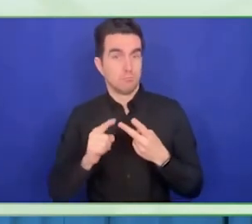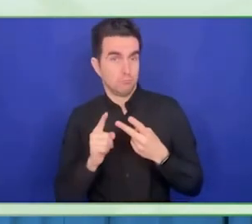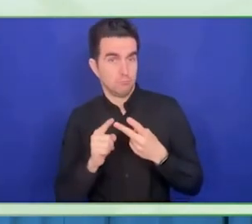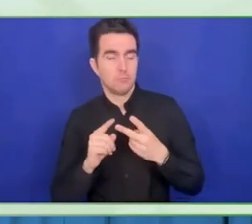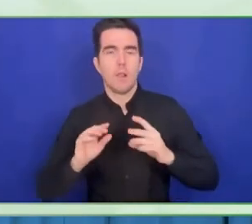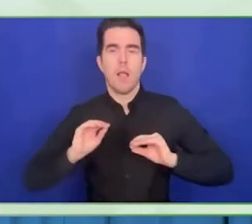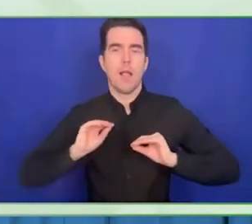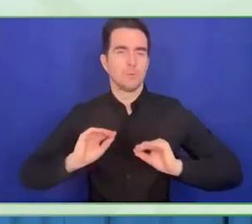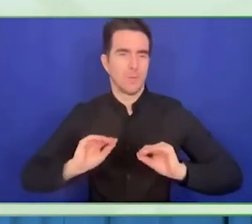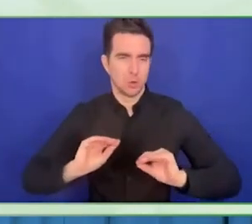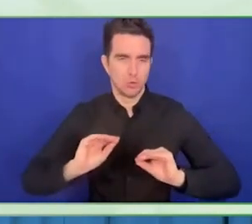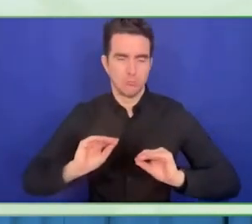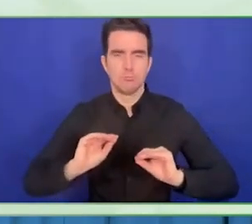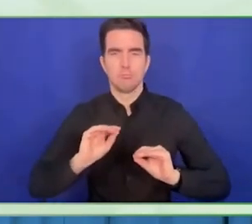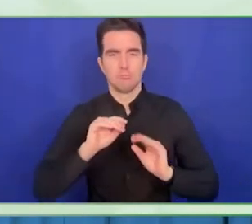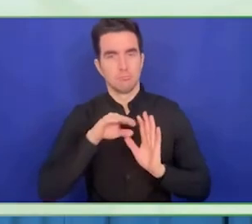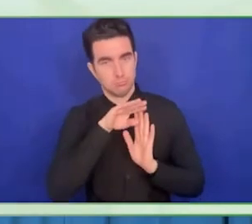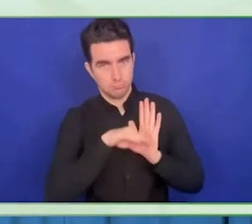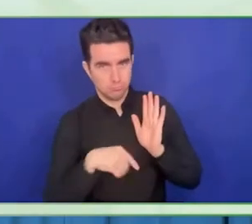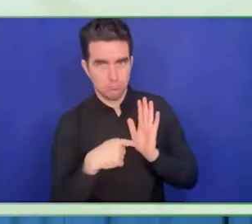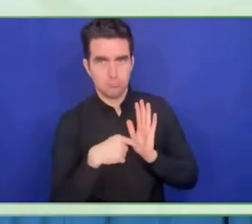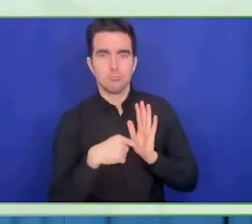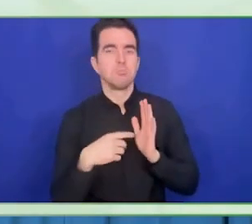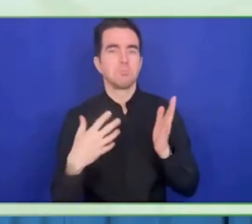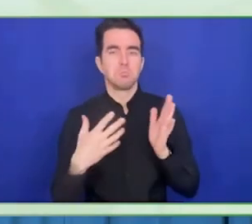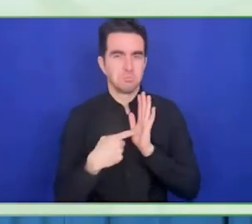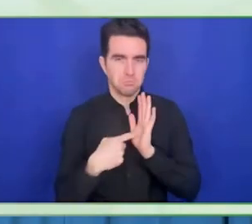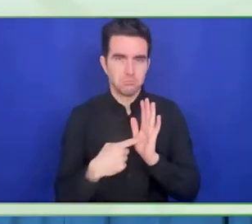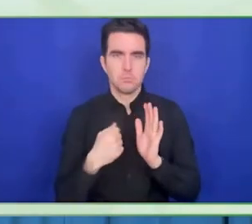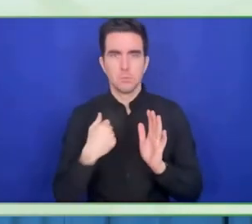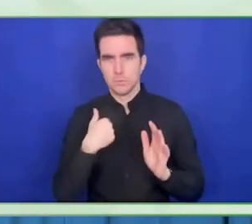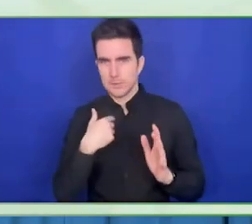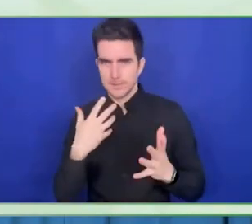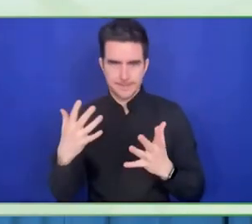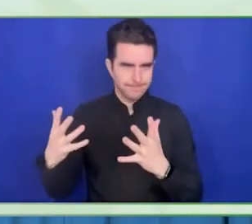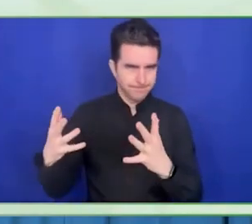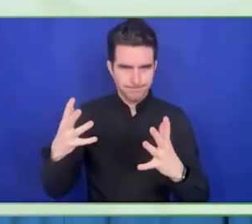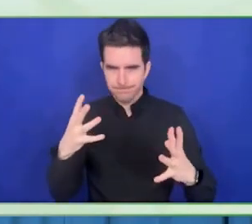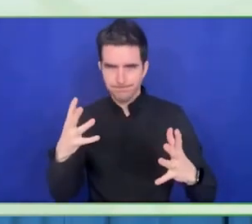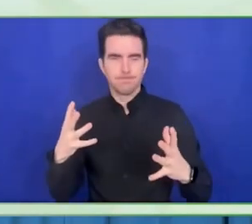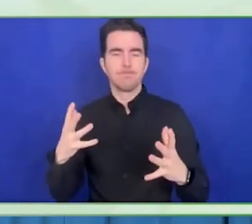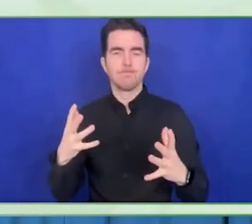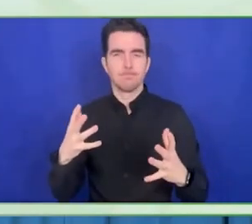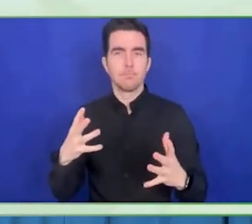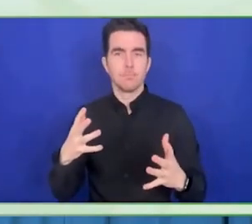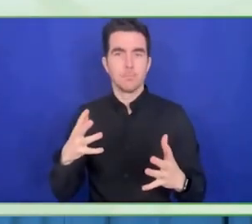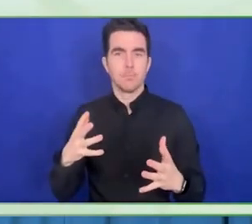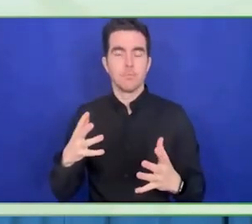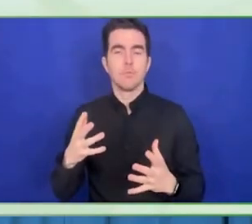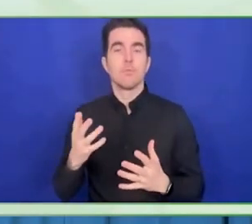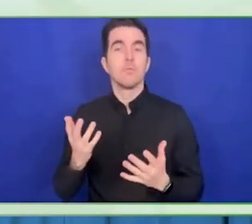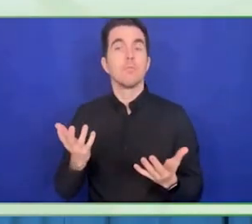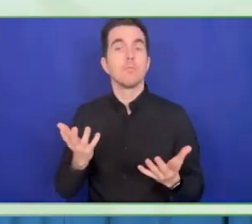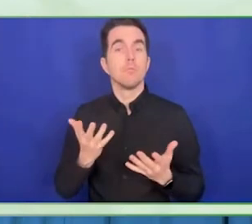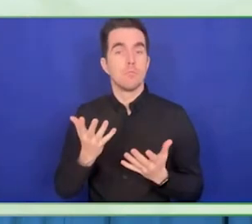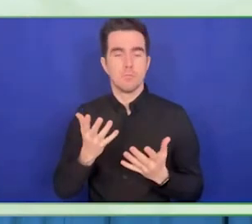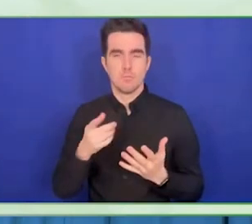recognition of sign language. We build capacities for universities to accept students